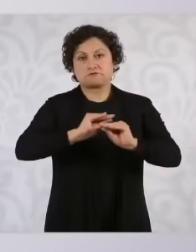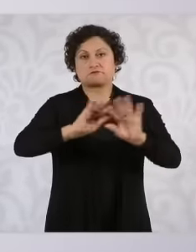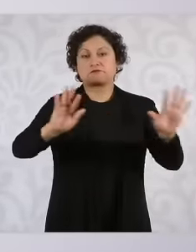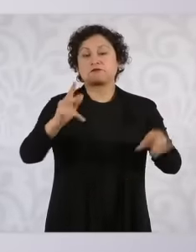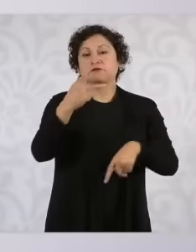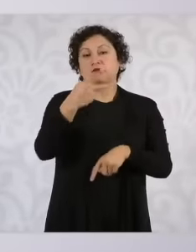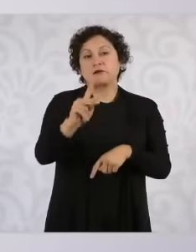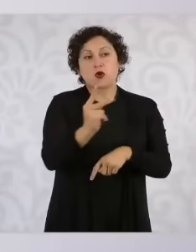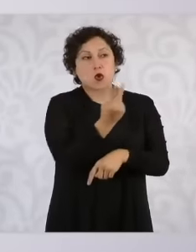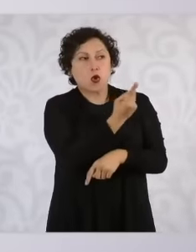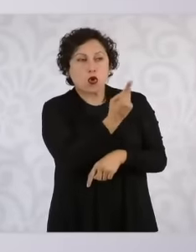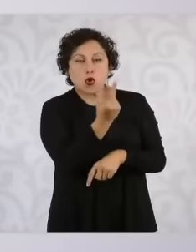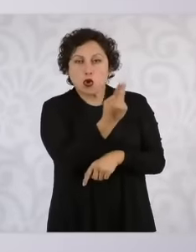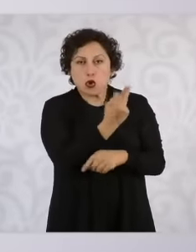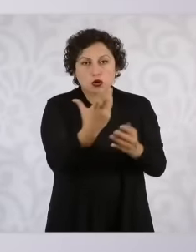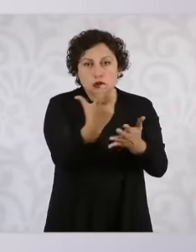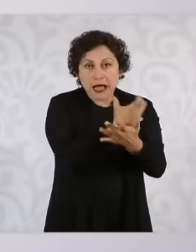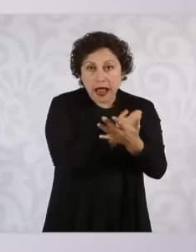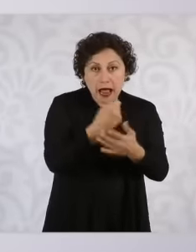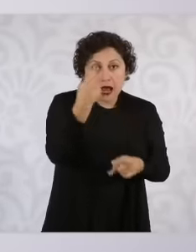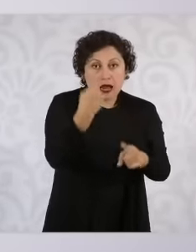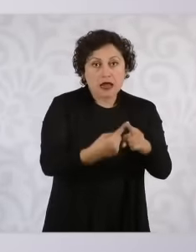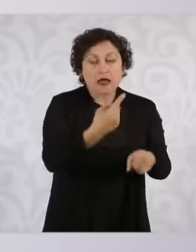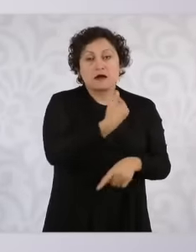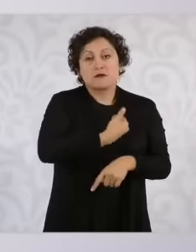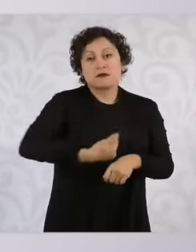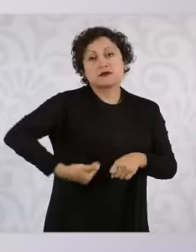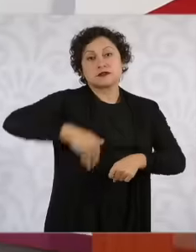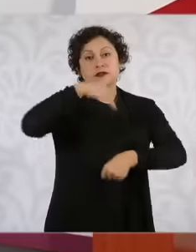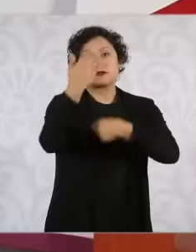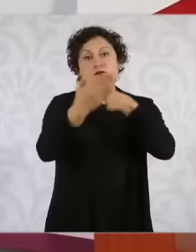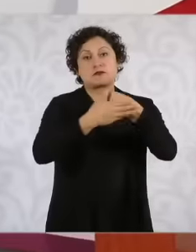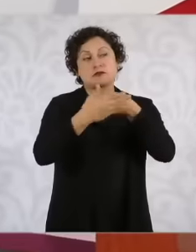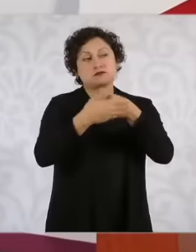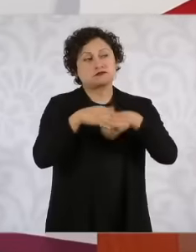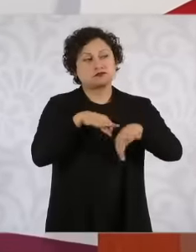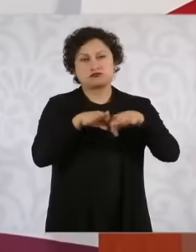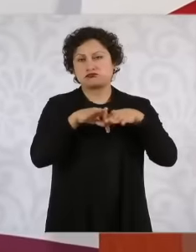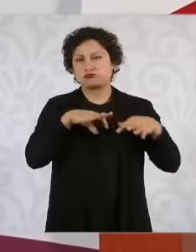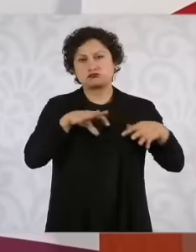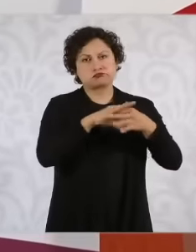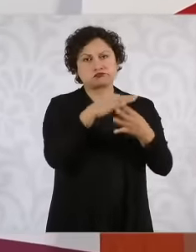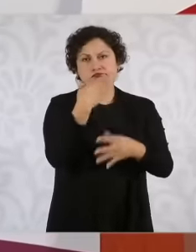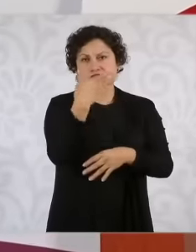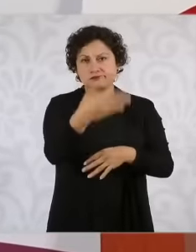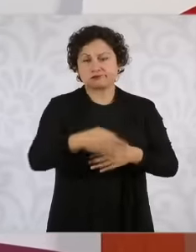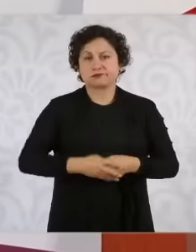those who are going to win the election we are going to work well there is one, as